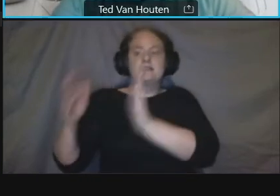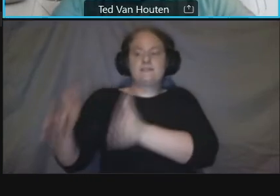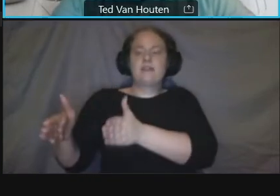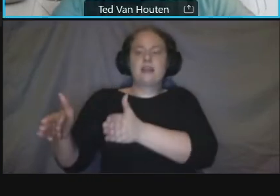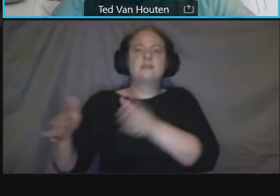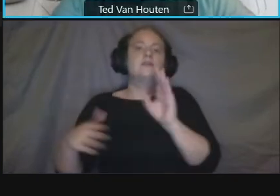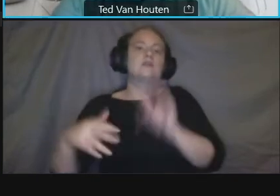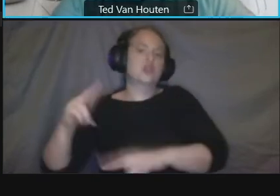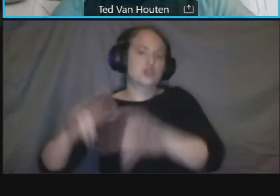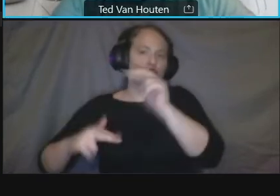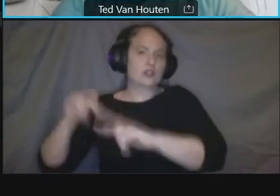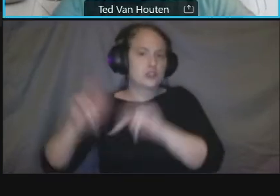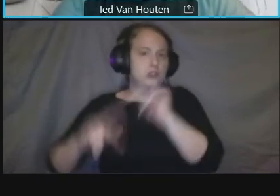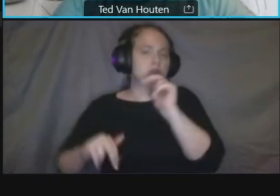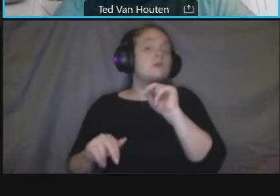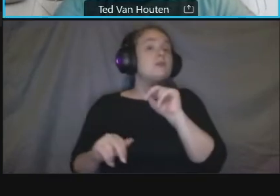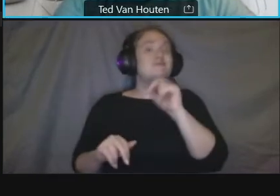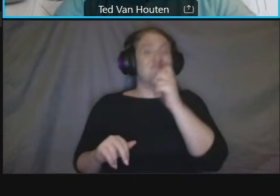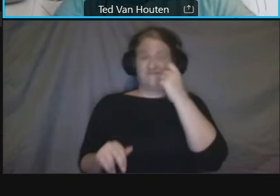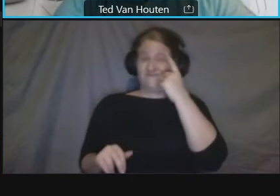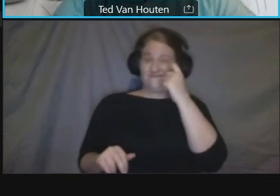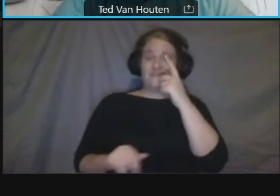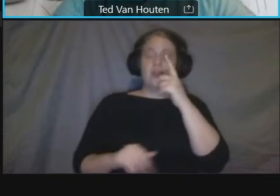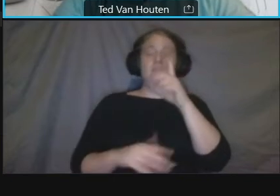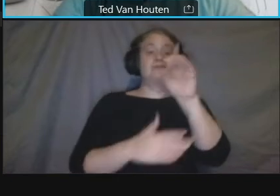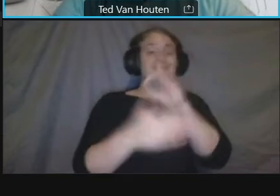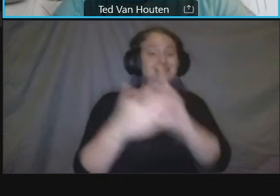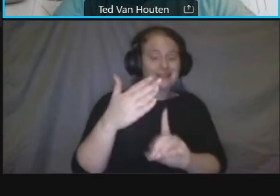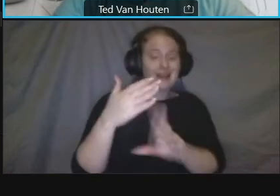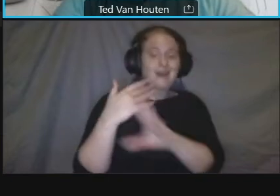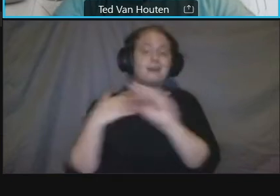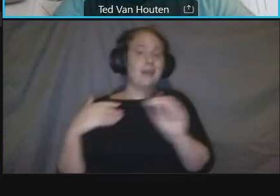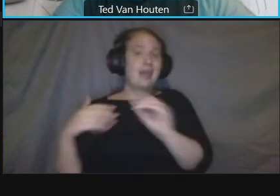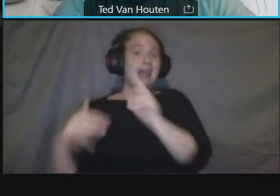um if we have an update for that by the end of the project we'll we'll share that at the end